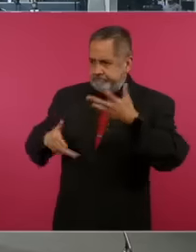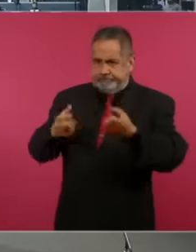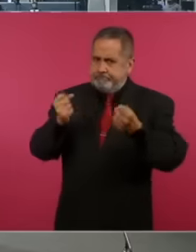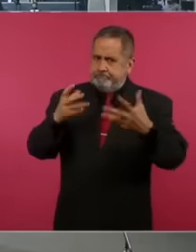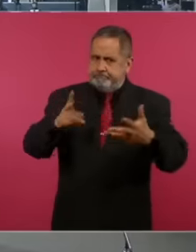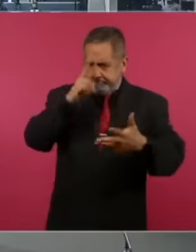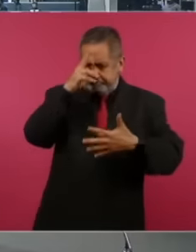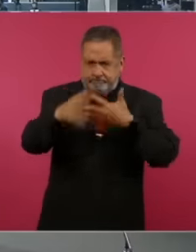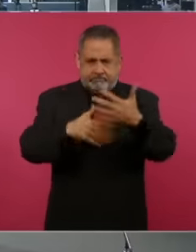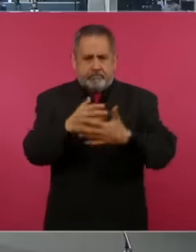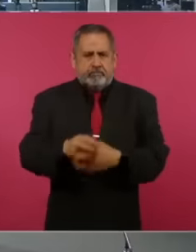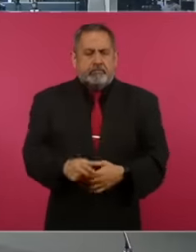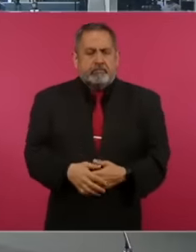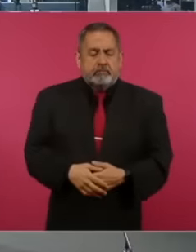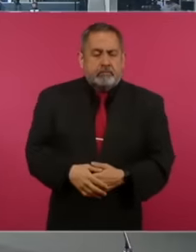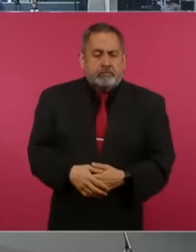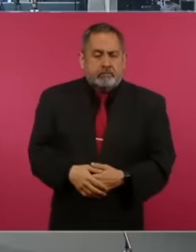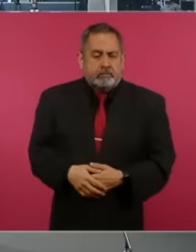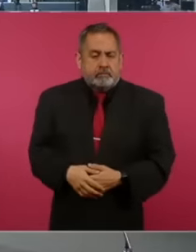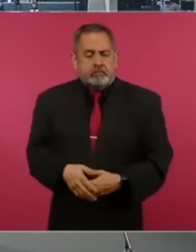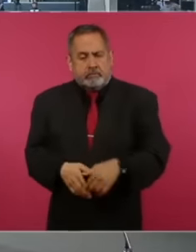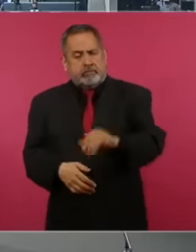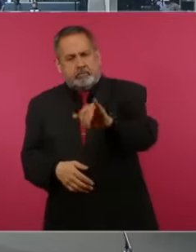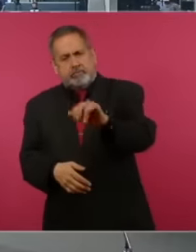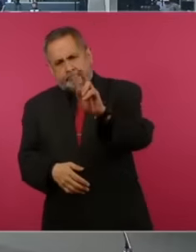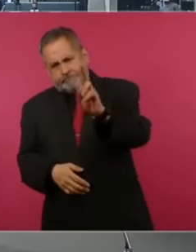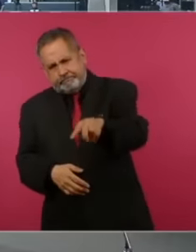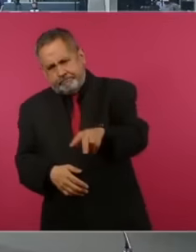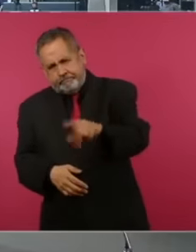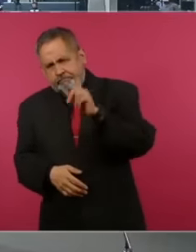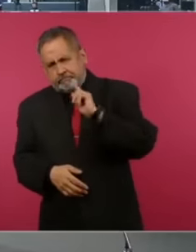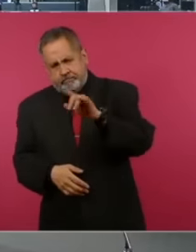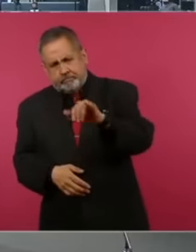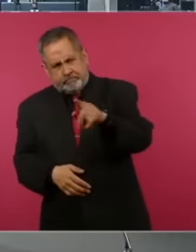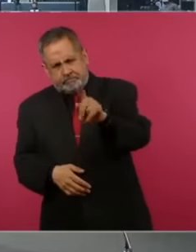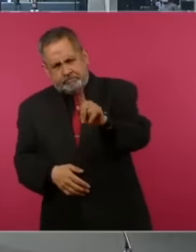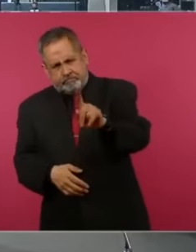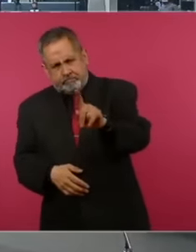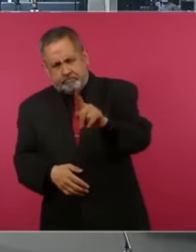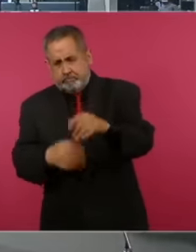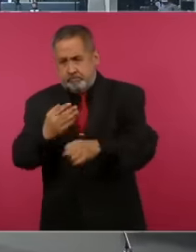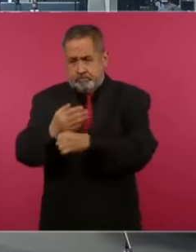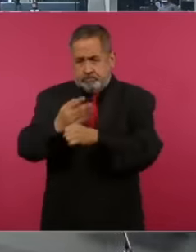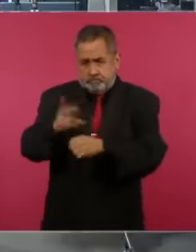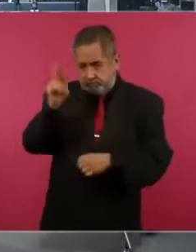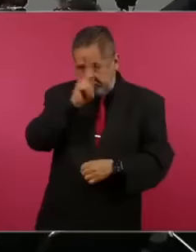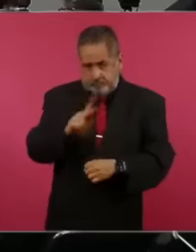yes there were the numbers were not good at all but right now you can see worse no worse